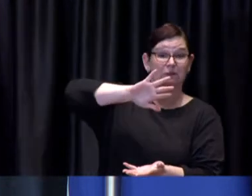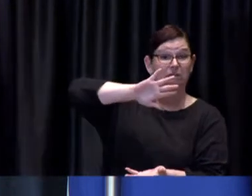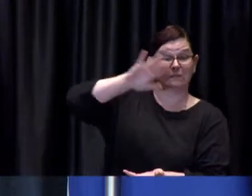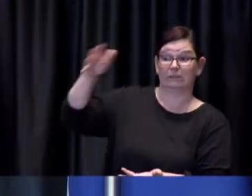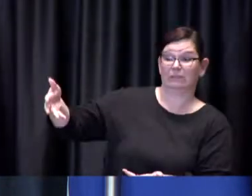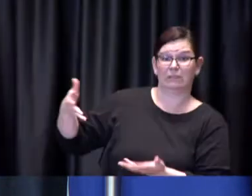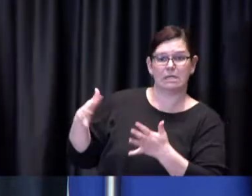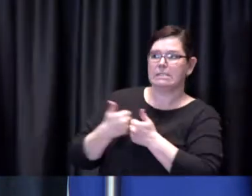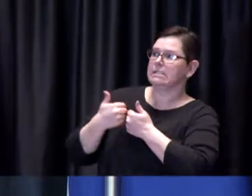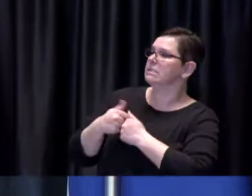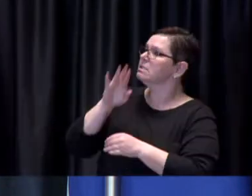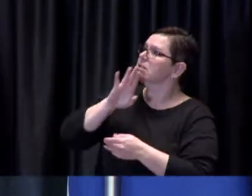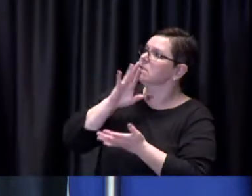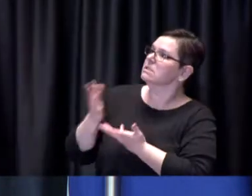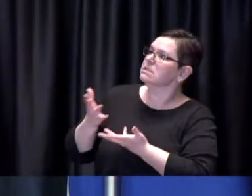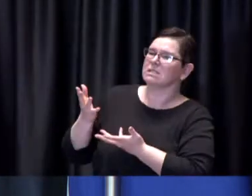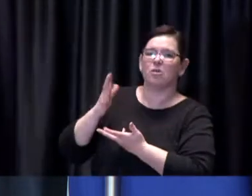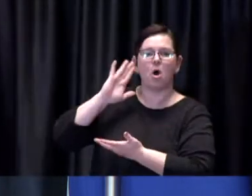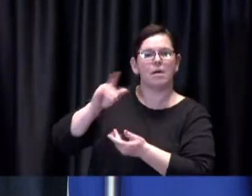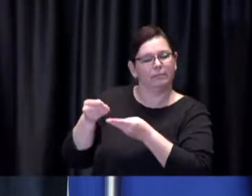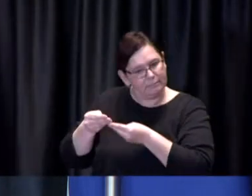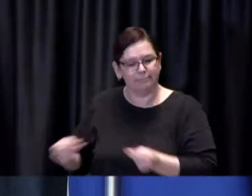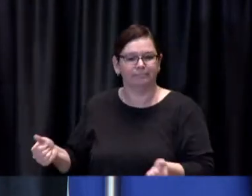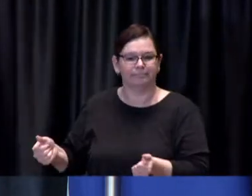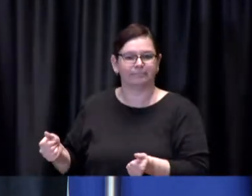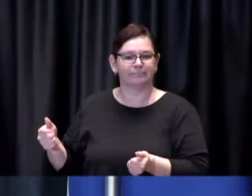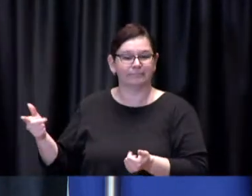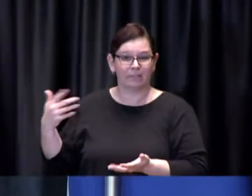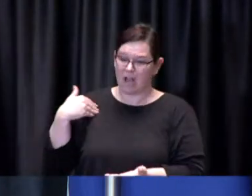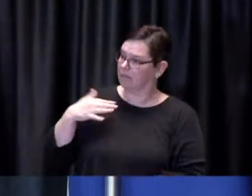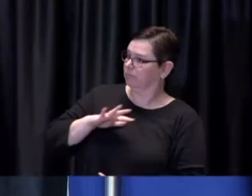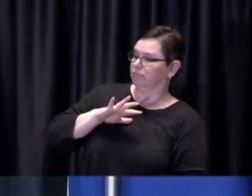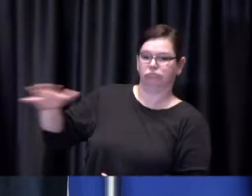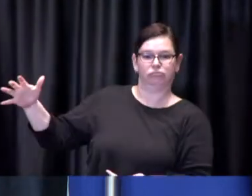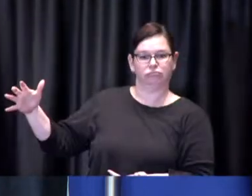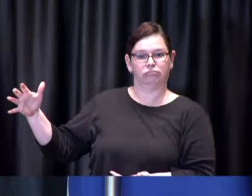part of the conversation but for now there continue to be some supply issues